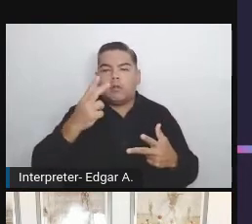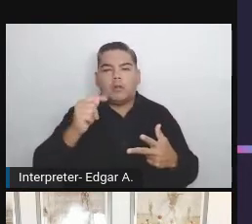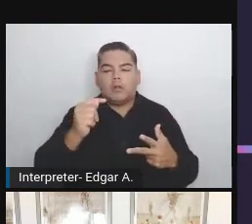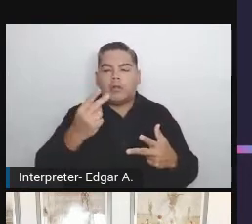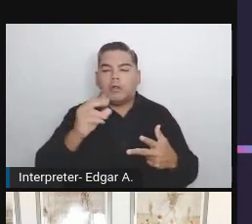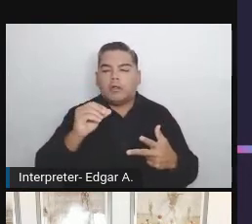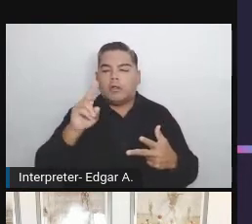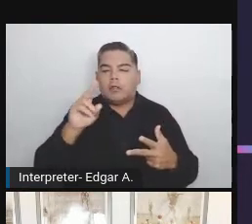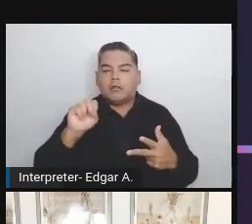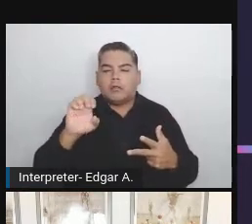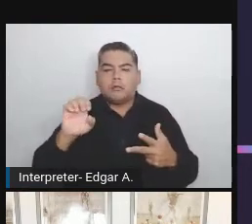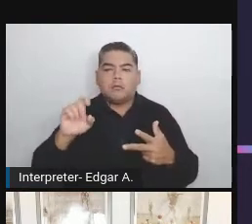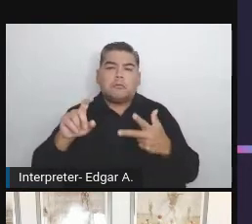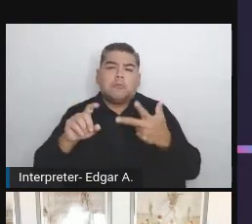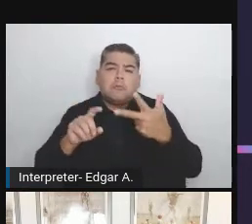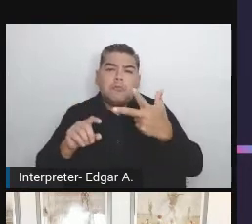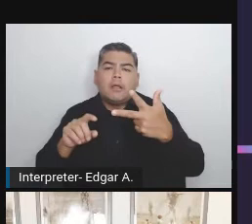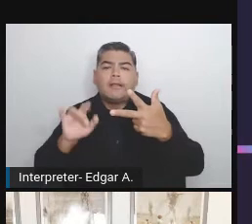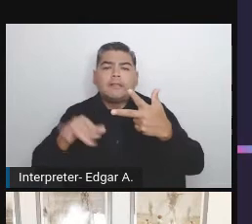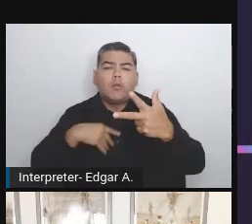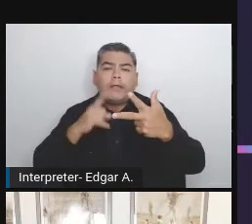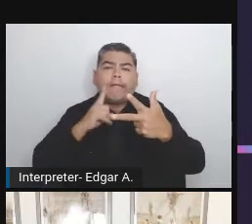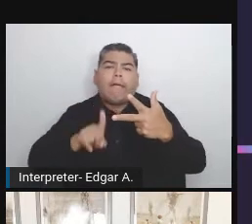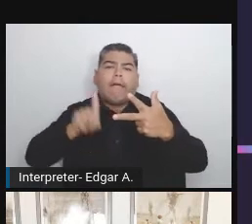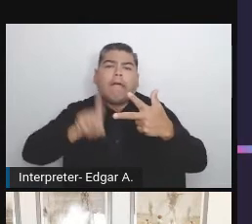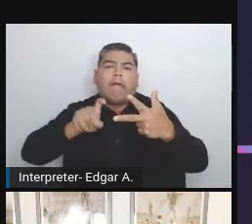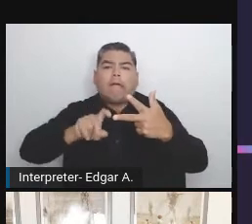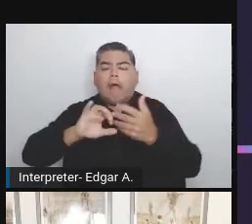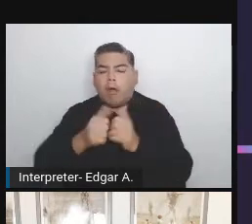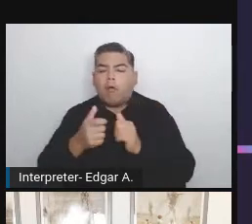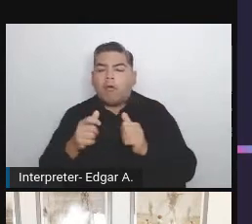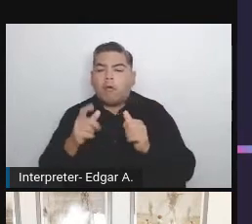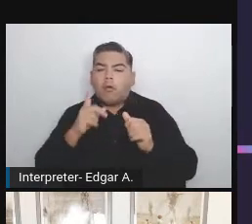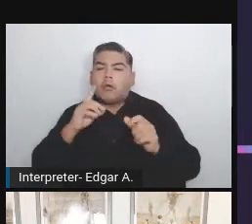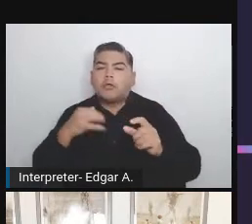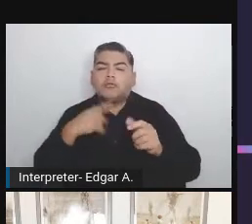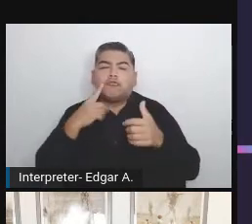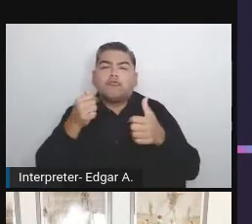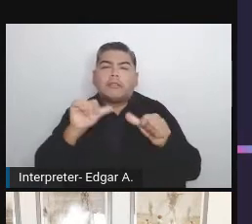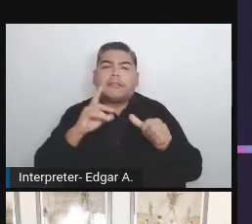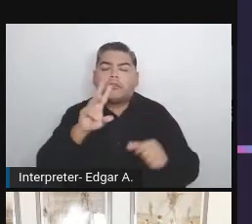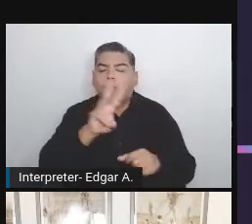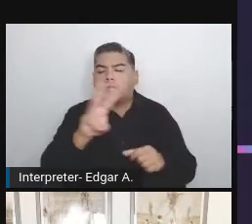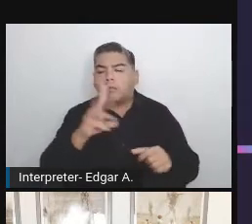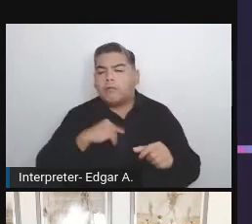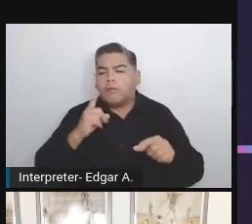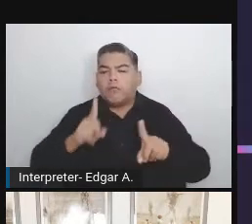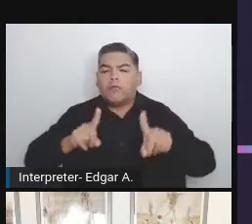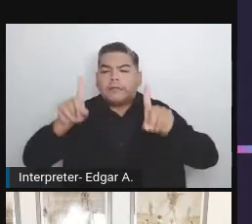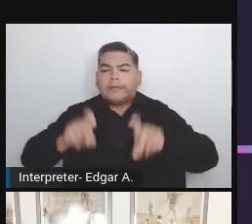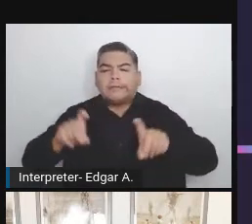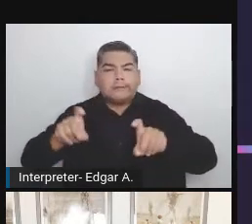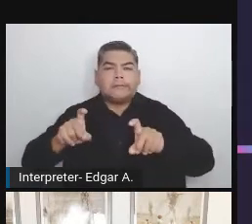and passing few arguments. Mostly the URL of the website we want to test and some configuration file. That's it, it's that simple.